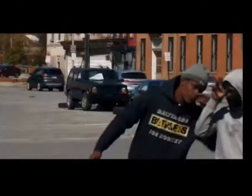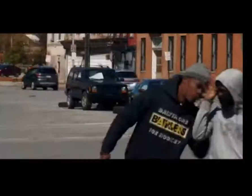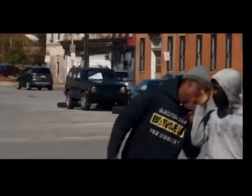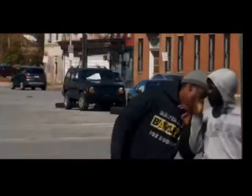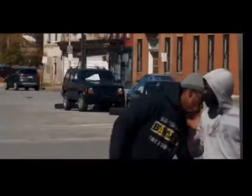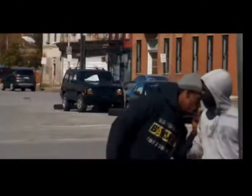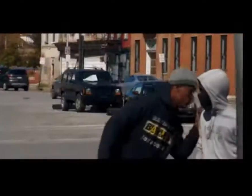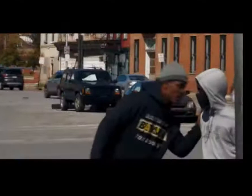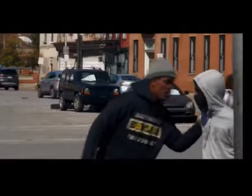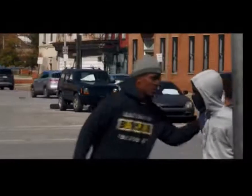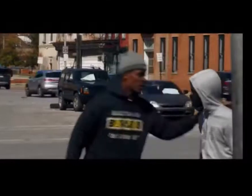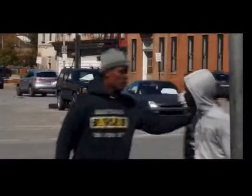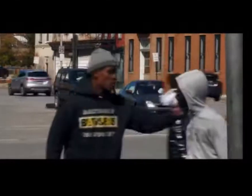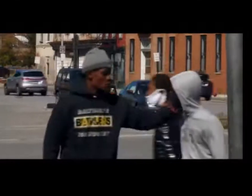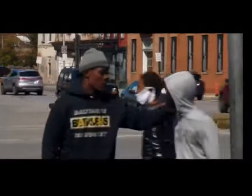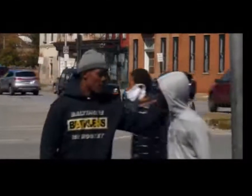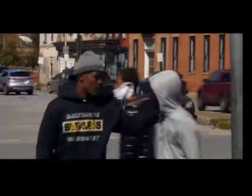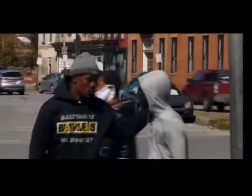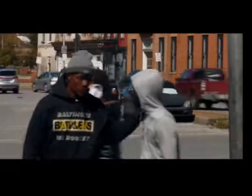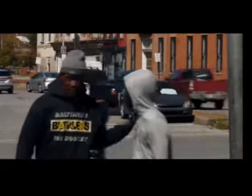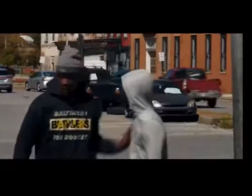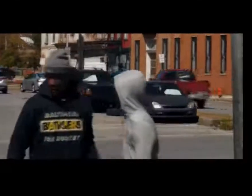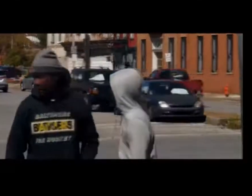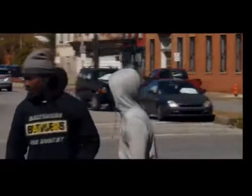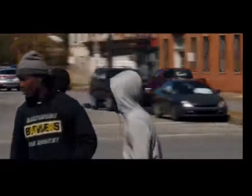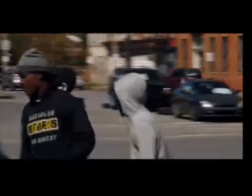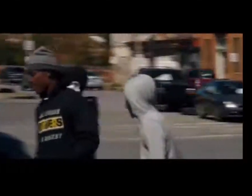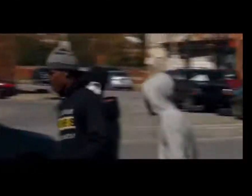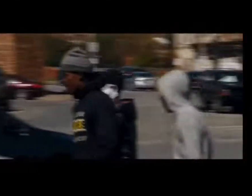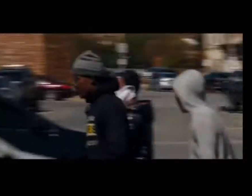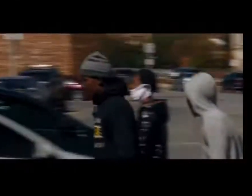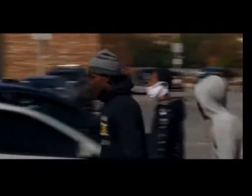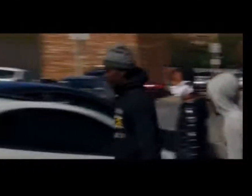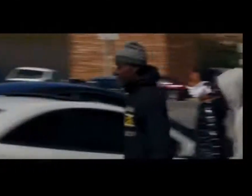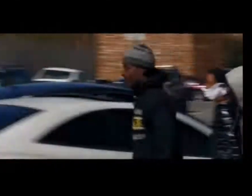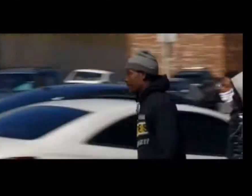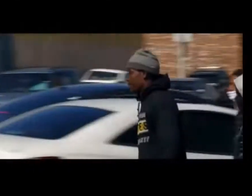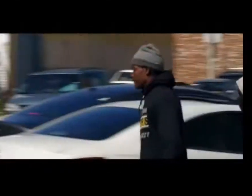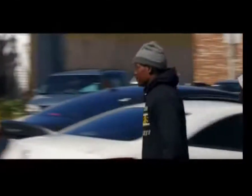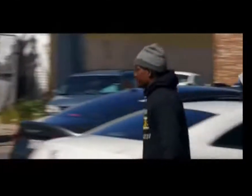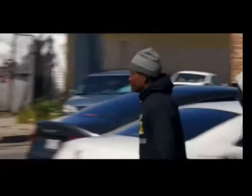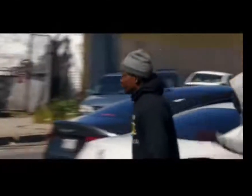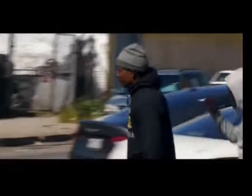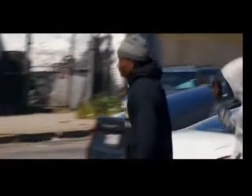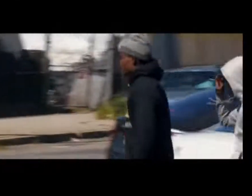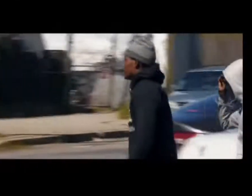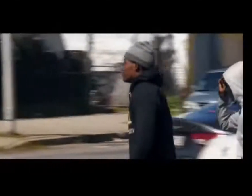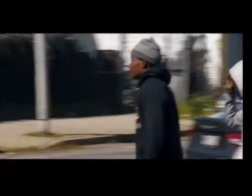is what's going to make a difference whatever you do be the best at what you do for real for real yeah i'm saying you want to do that no